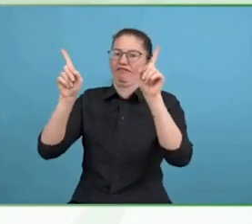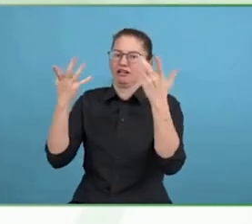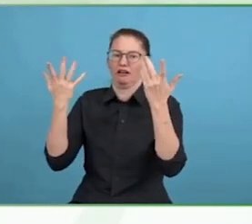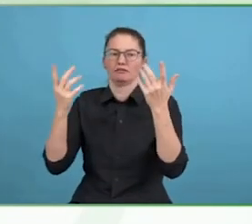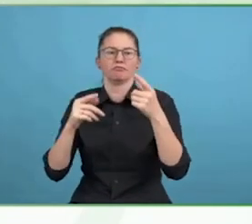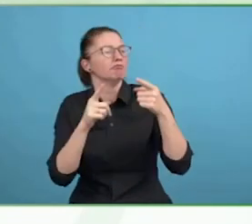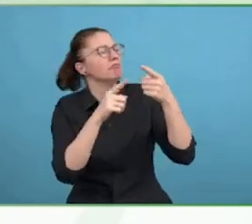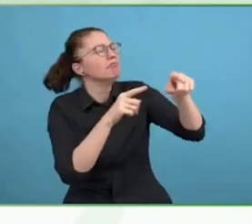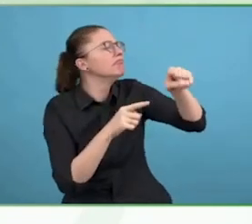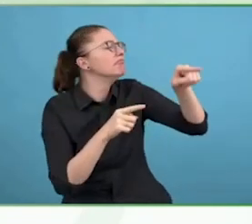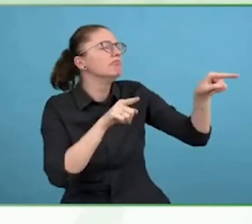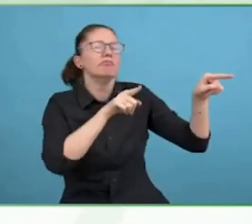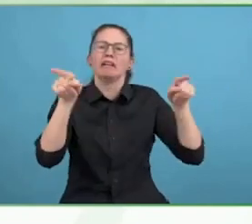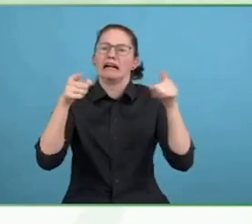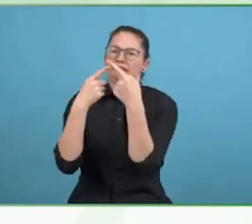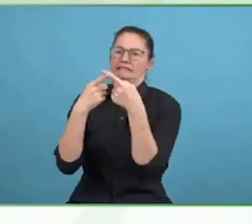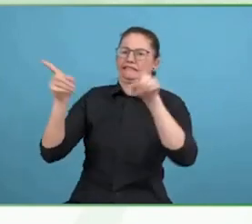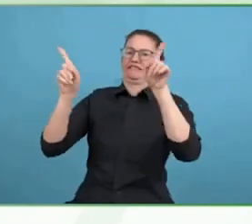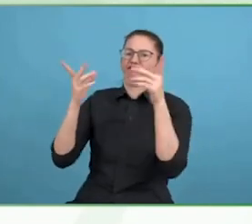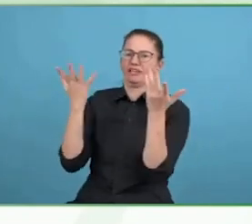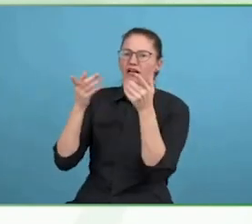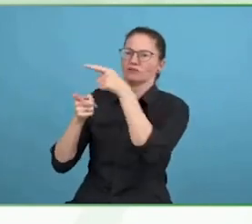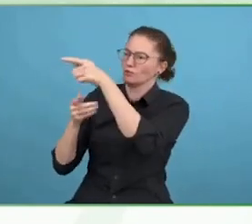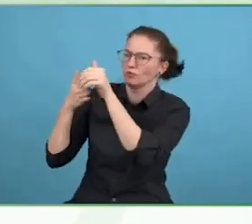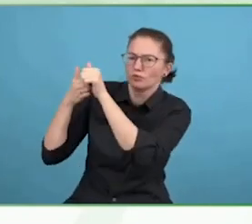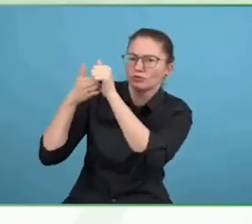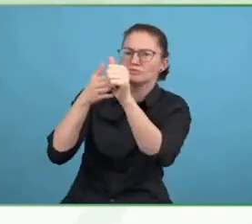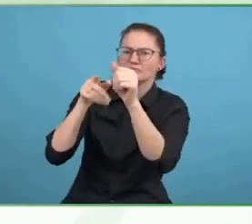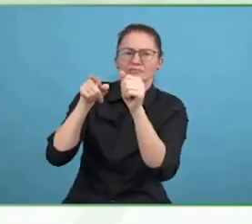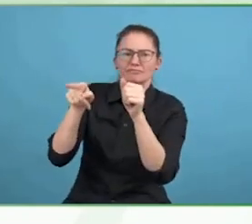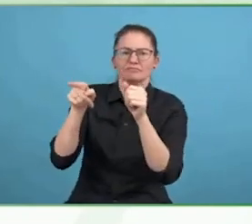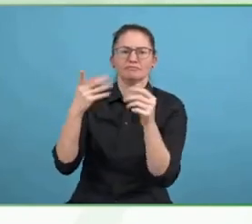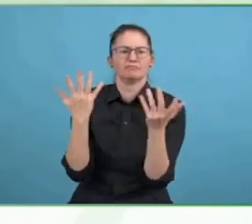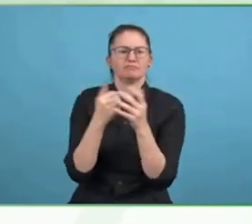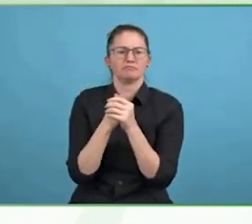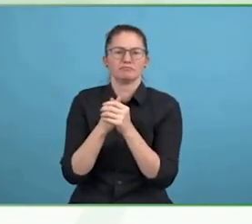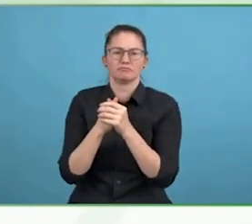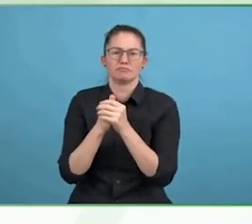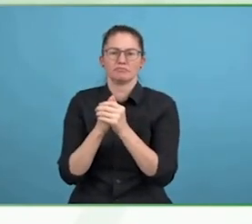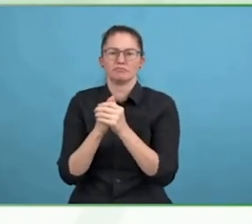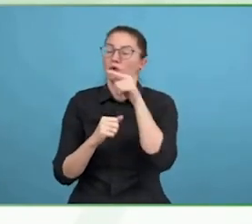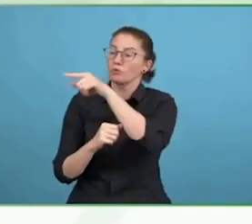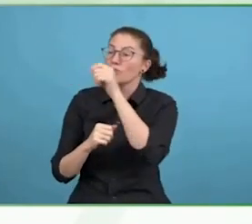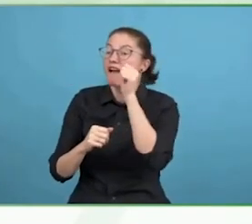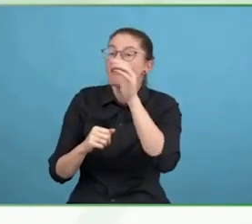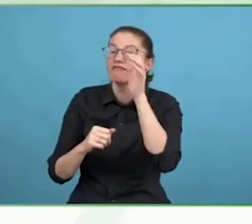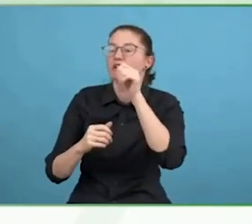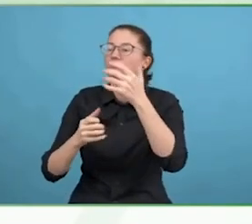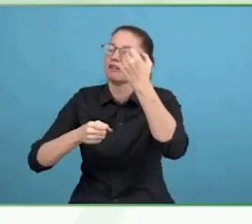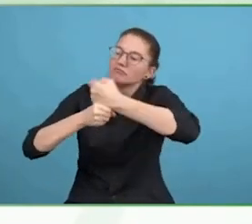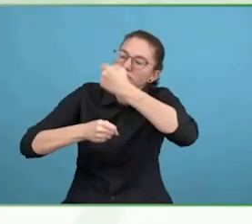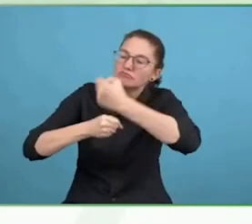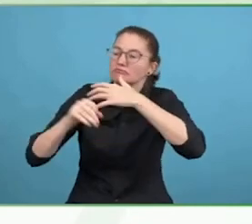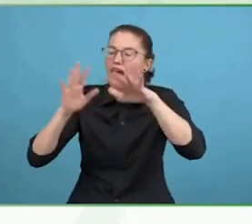We are a healthcare company, Crosby. We are focused on chasing the miracles of science, so trying to